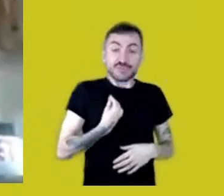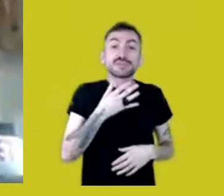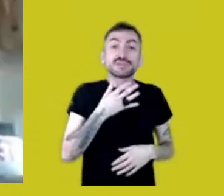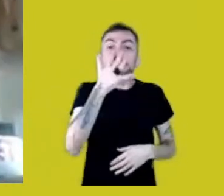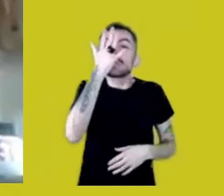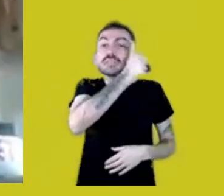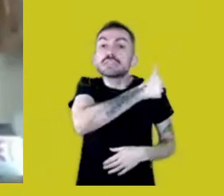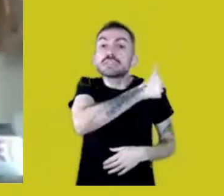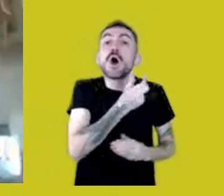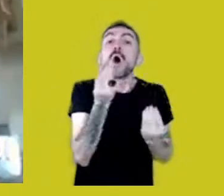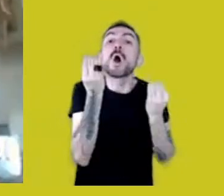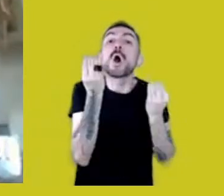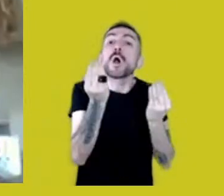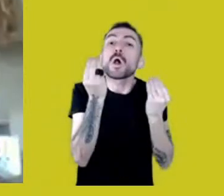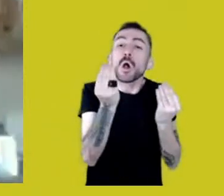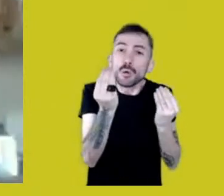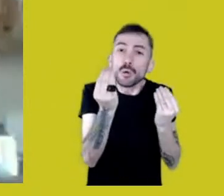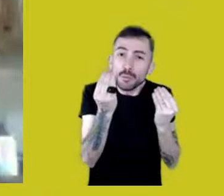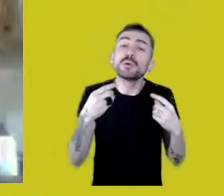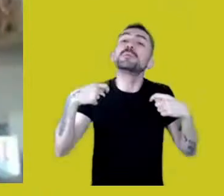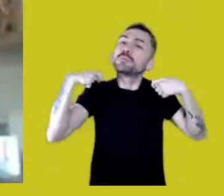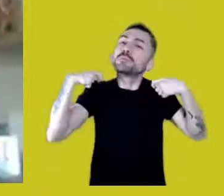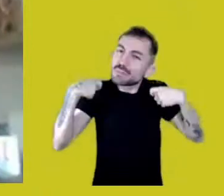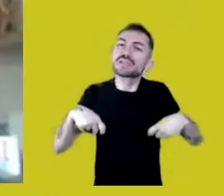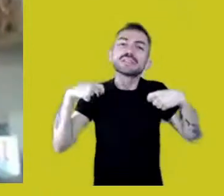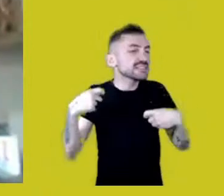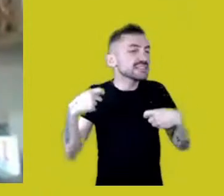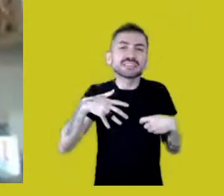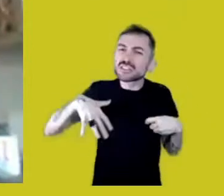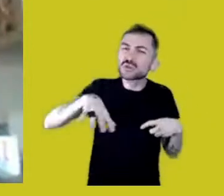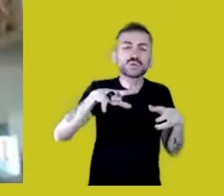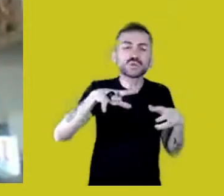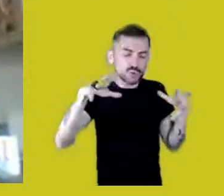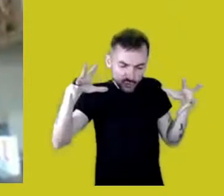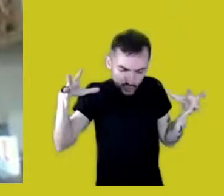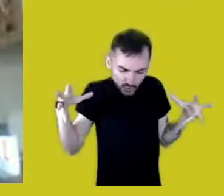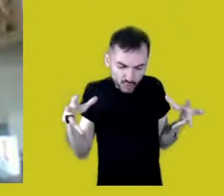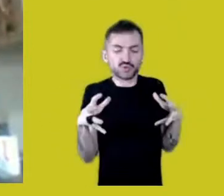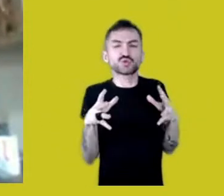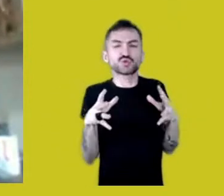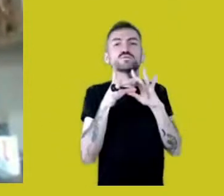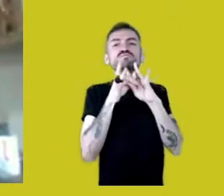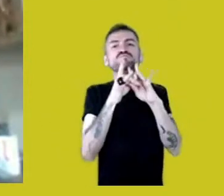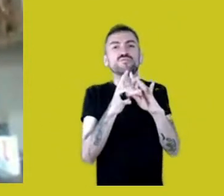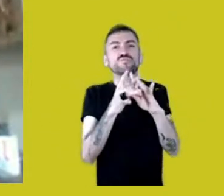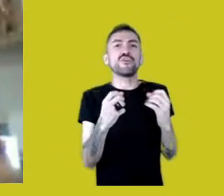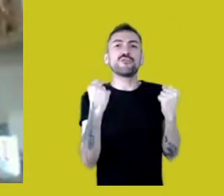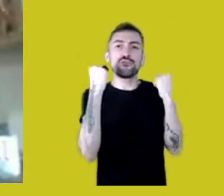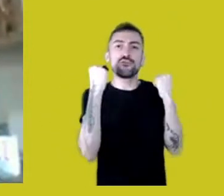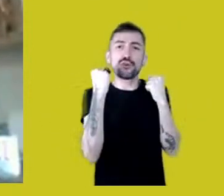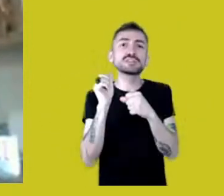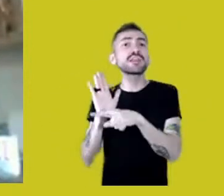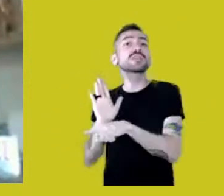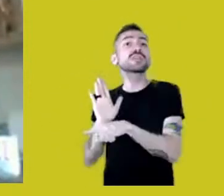we need to unite and fight all together for Mother Earth.